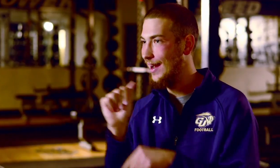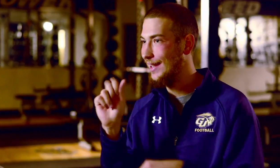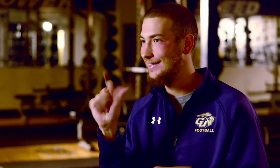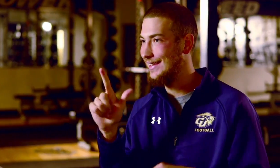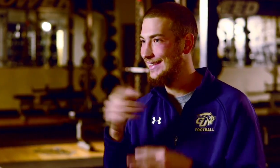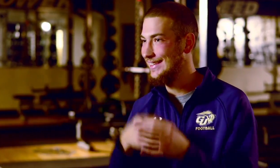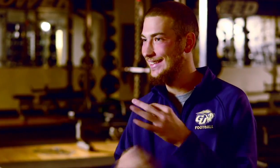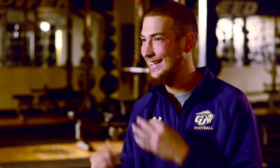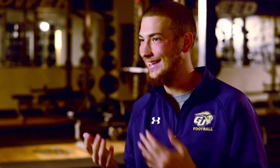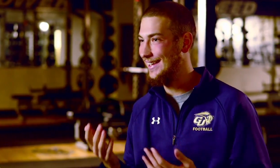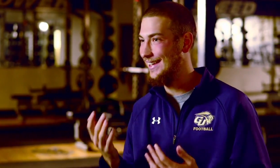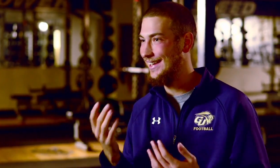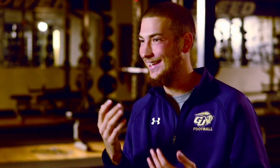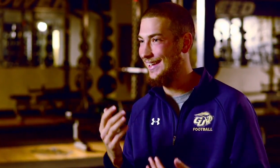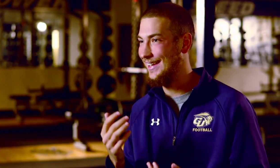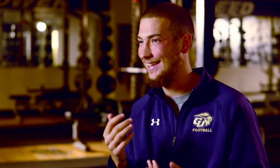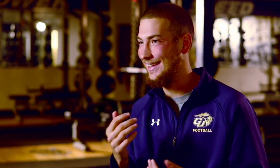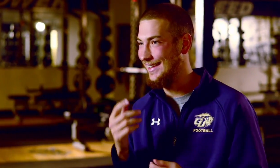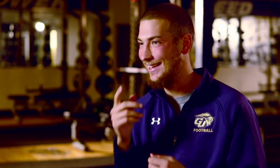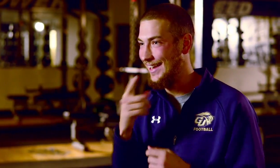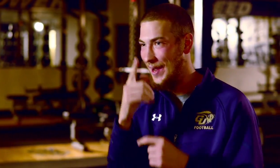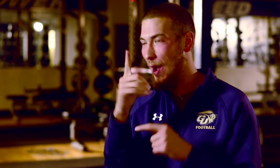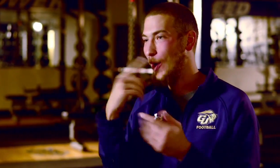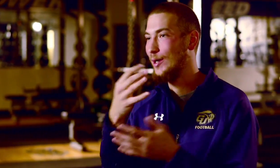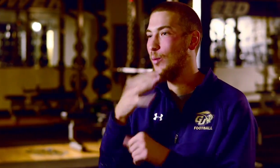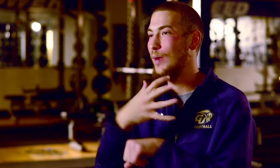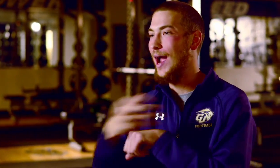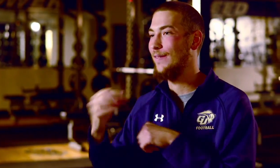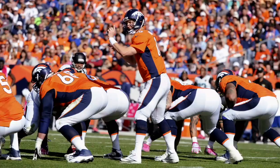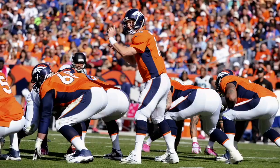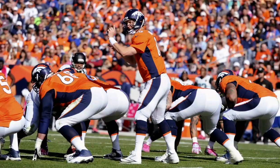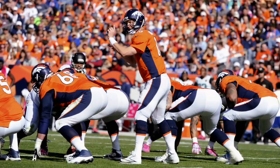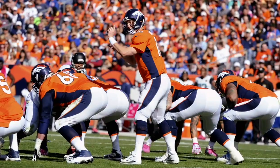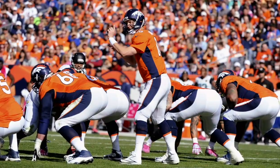a letter and ask him, "Have you ever considered using American Sign Language instead?".